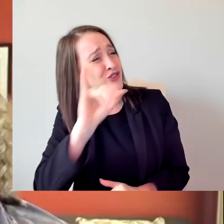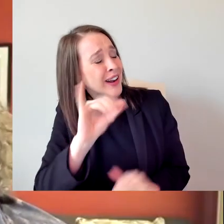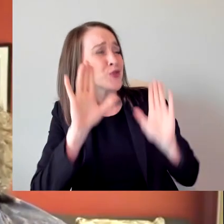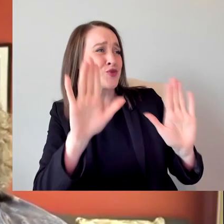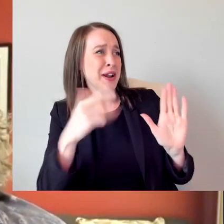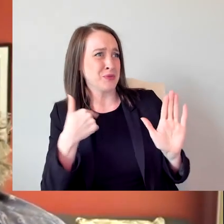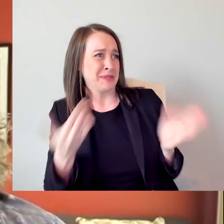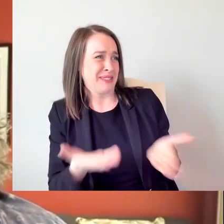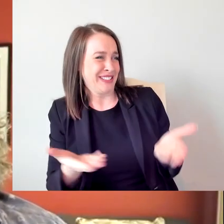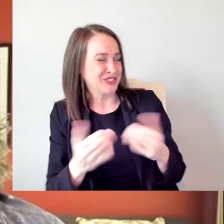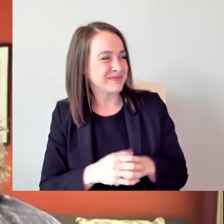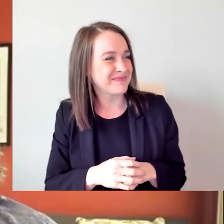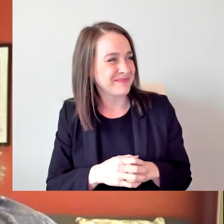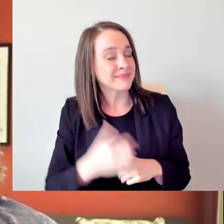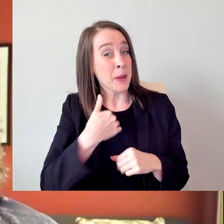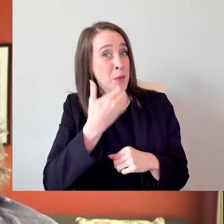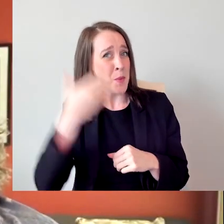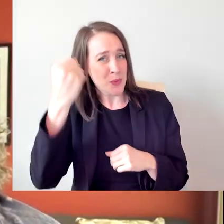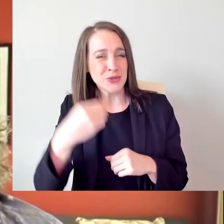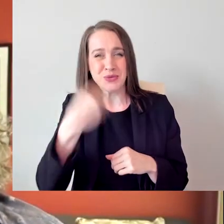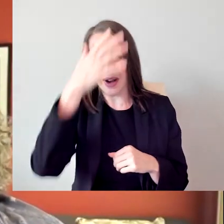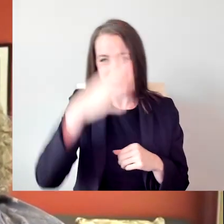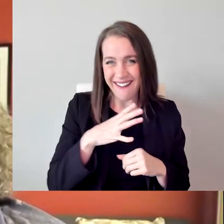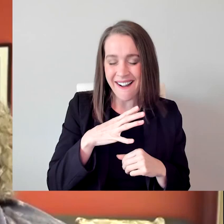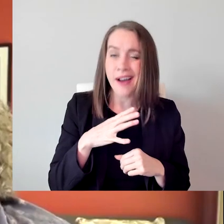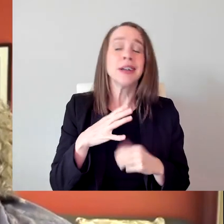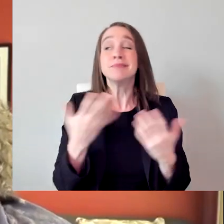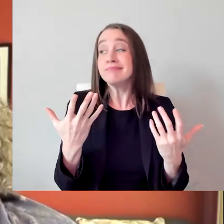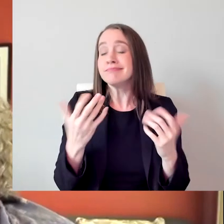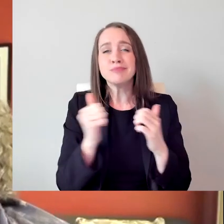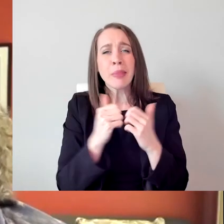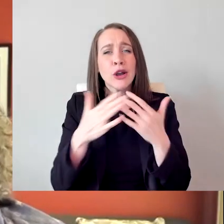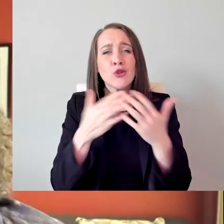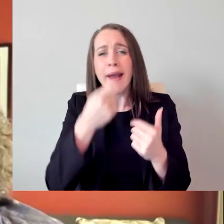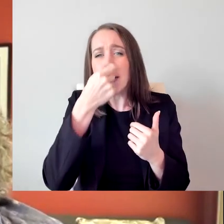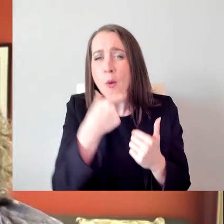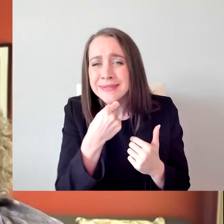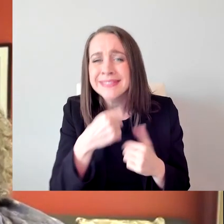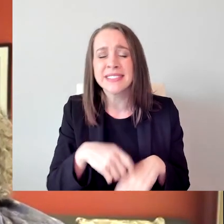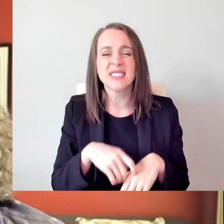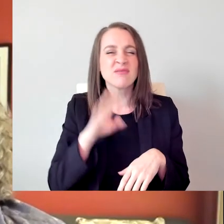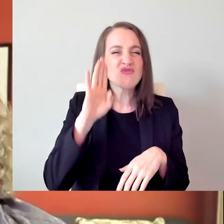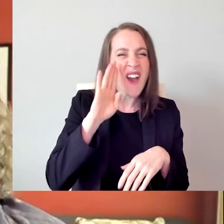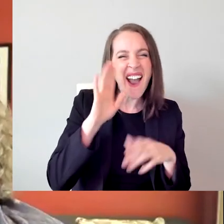I am a older white guy with a gray goatee and kind of brownish long hair.